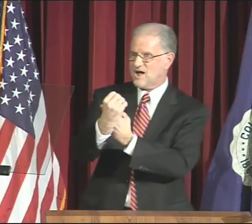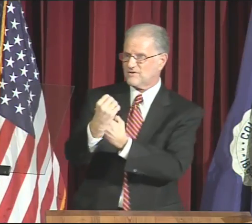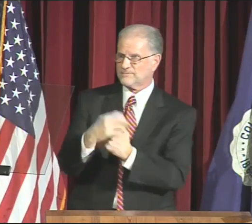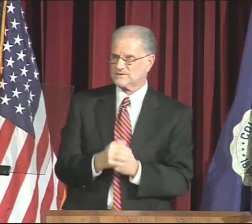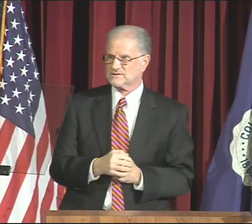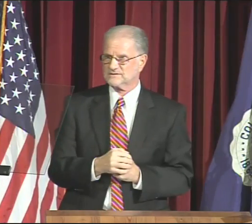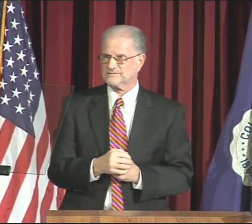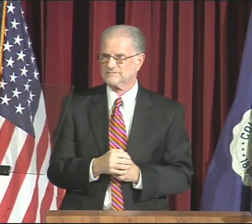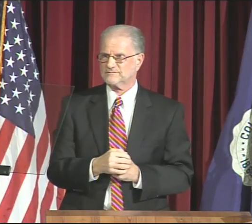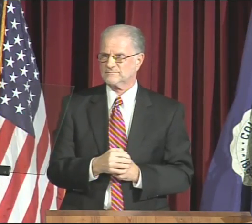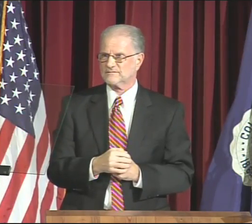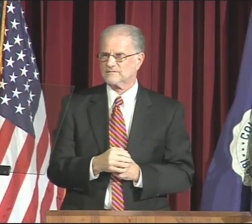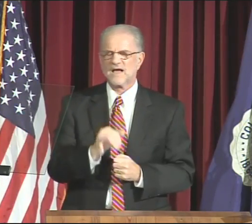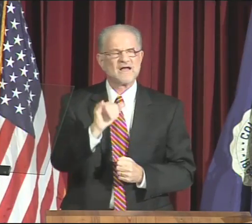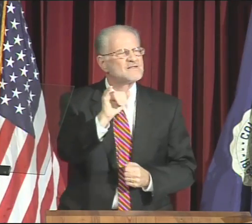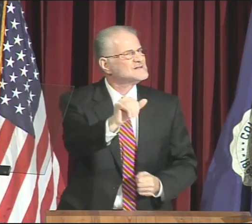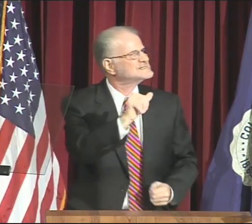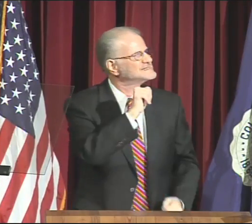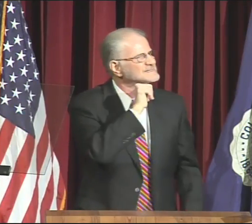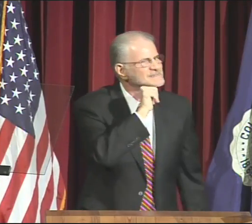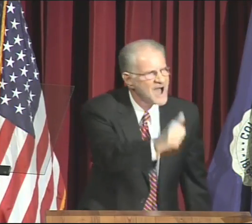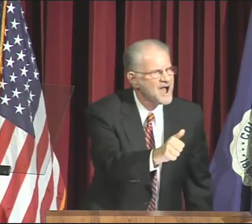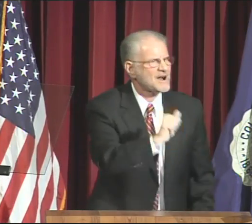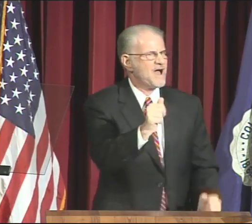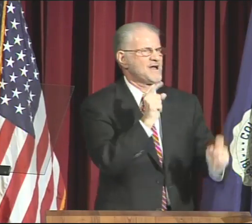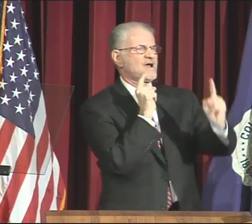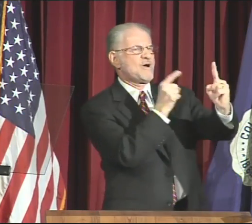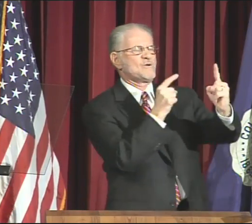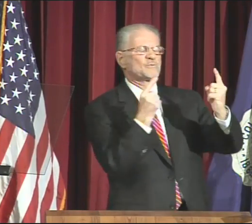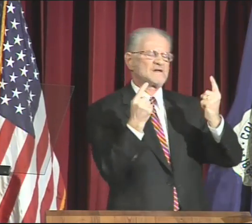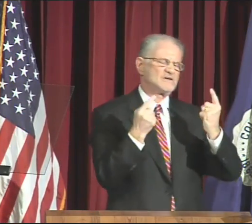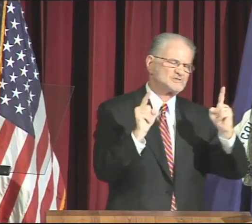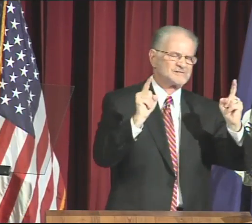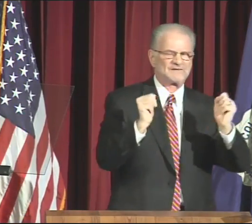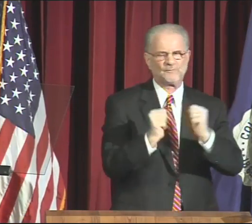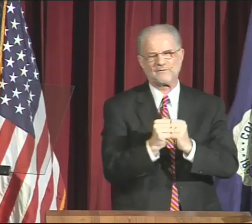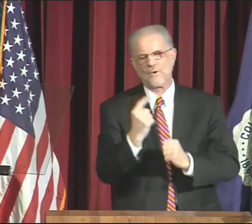This topic is part of the heart of our environment.